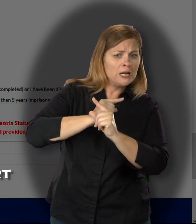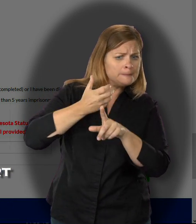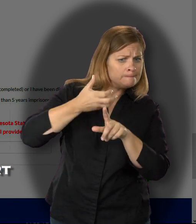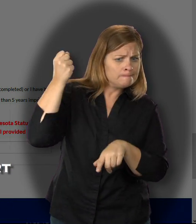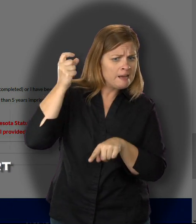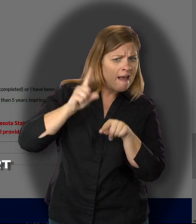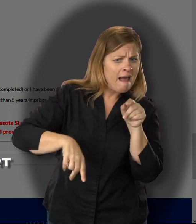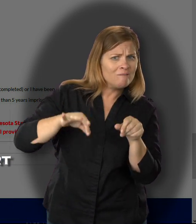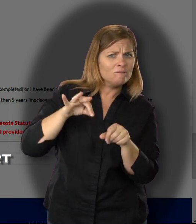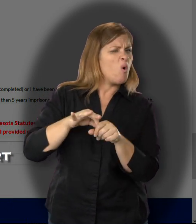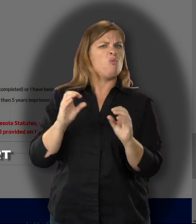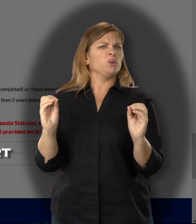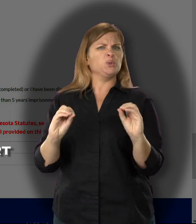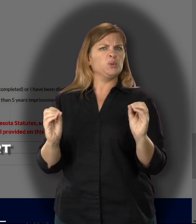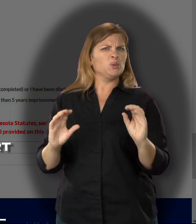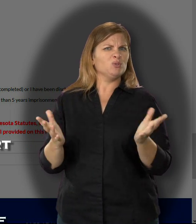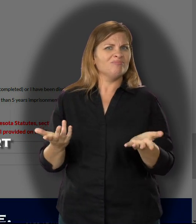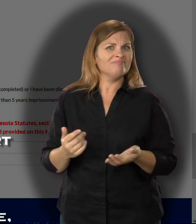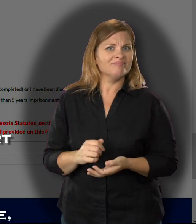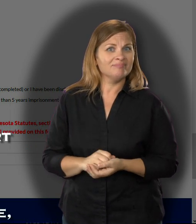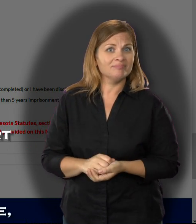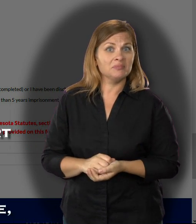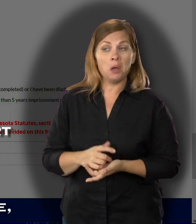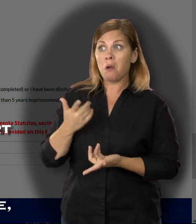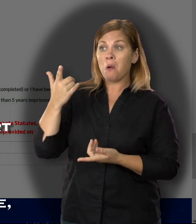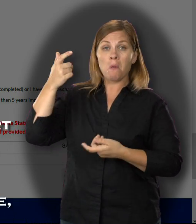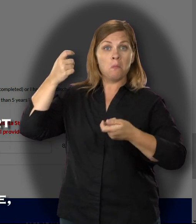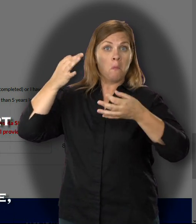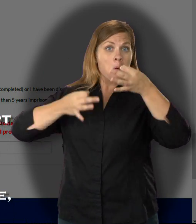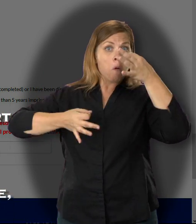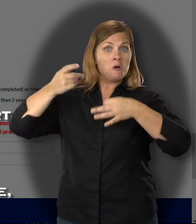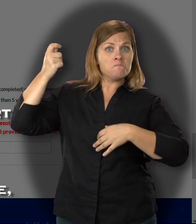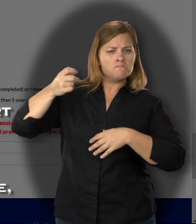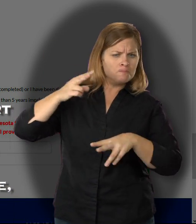have not been found by a court to be legally incompetent to vote;